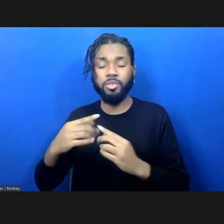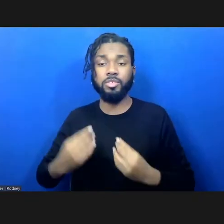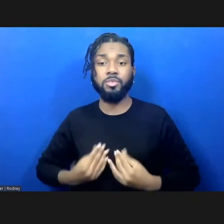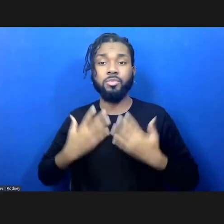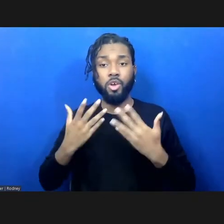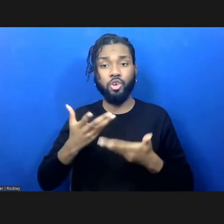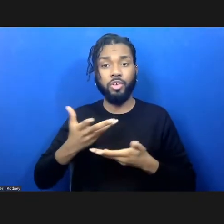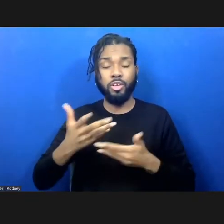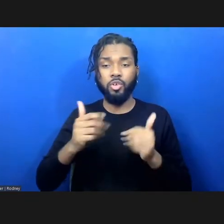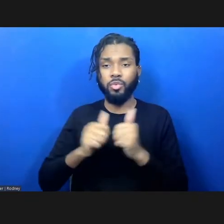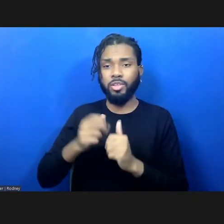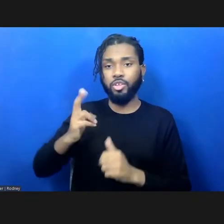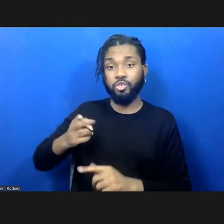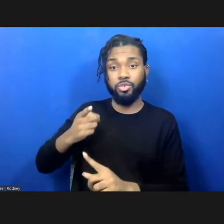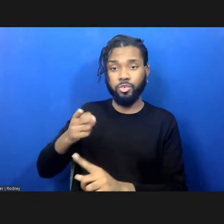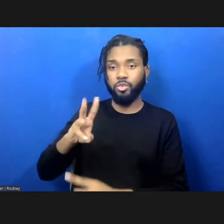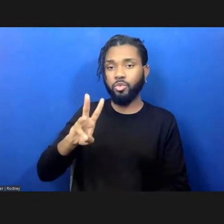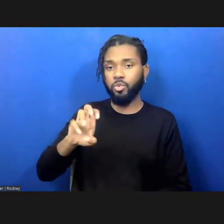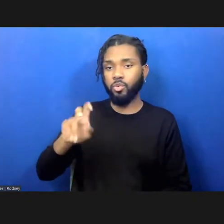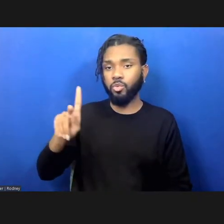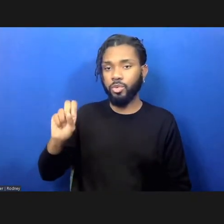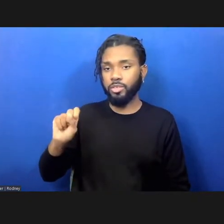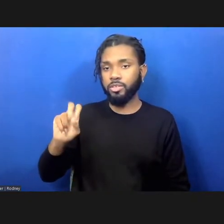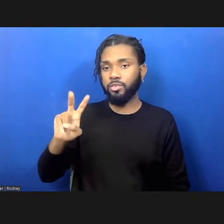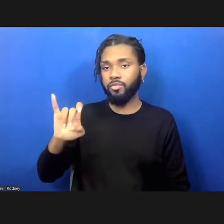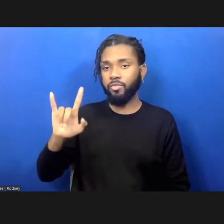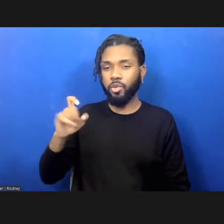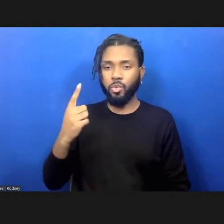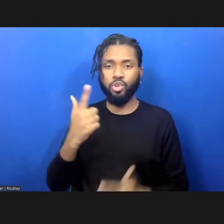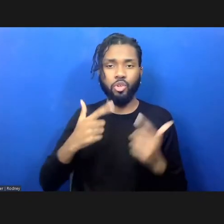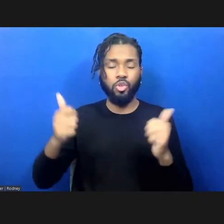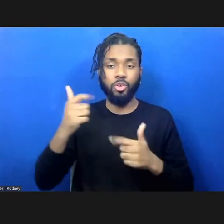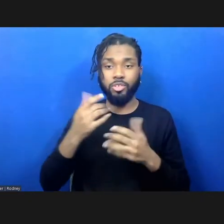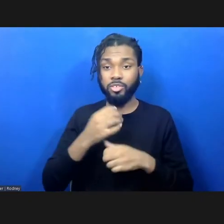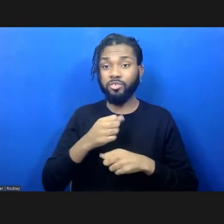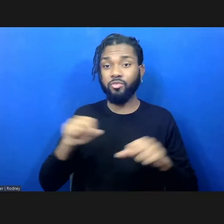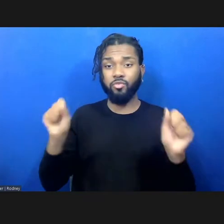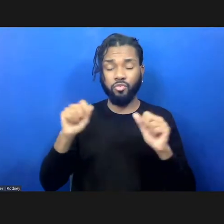Weeksville, one of the largest free Black communities in pre-Civil War America.